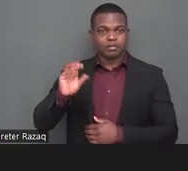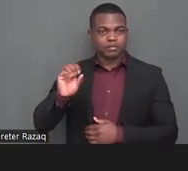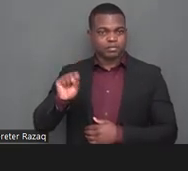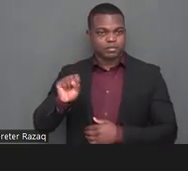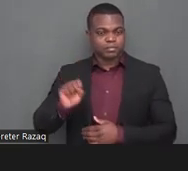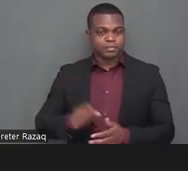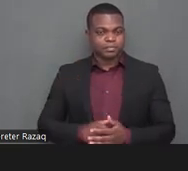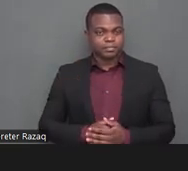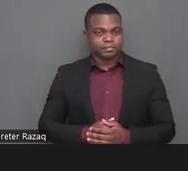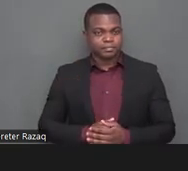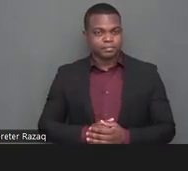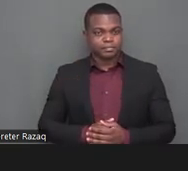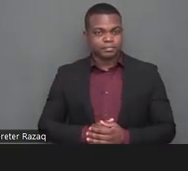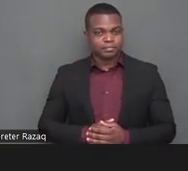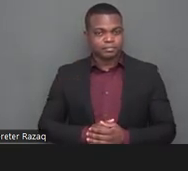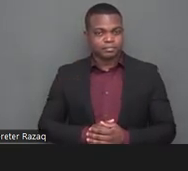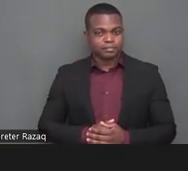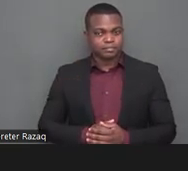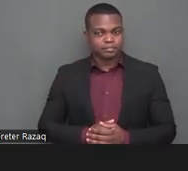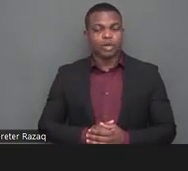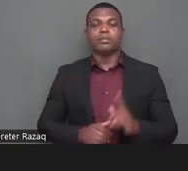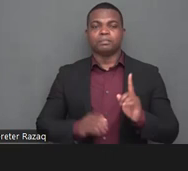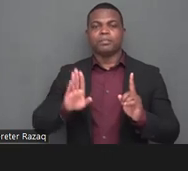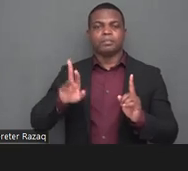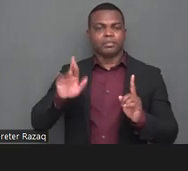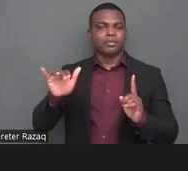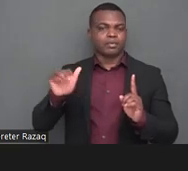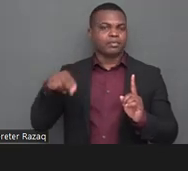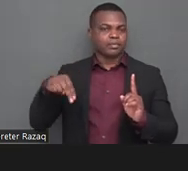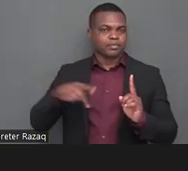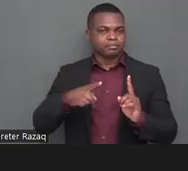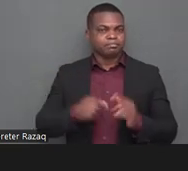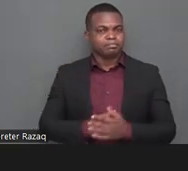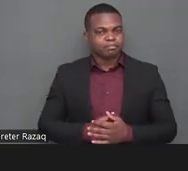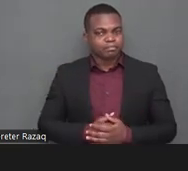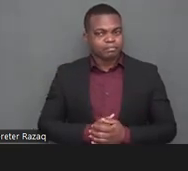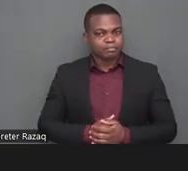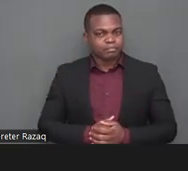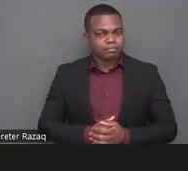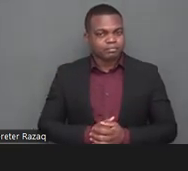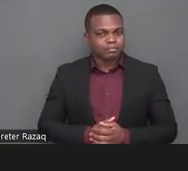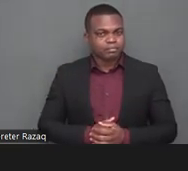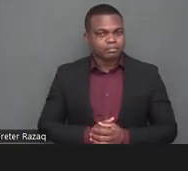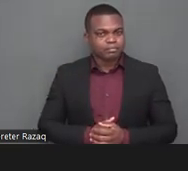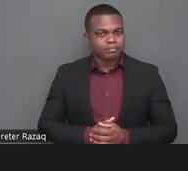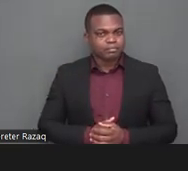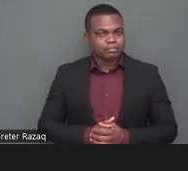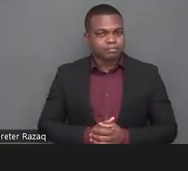foreign good afternoon everyone i'm going to speak about inclusivity